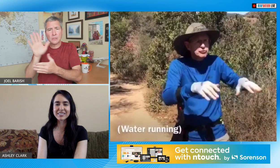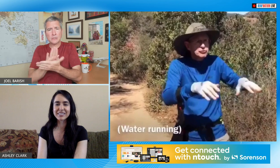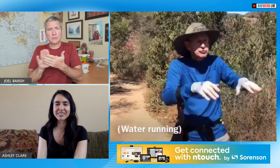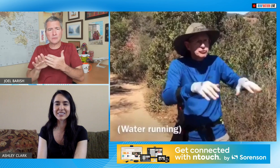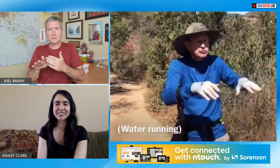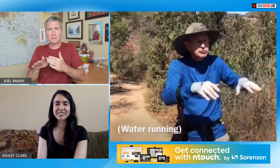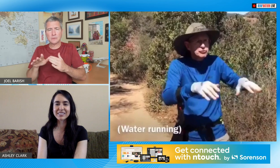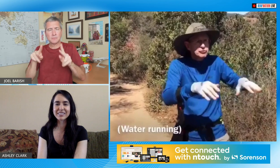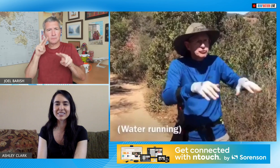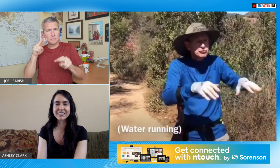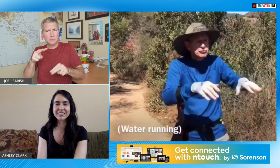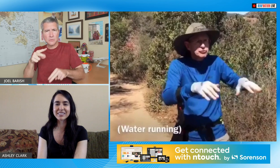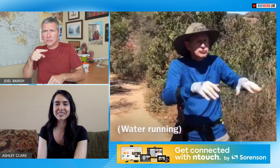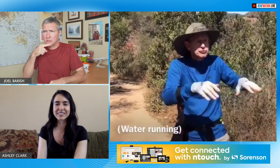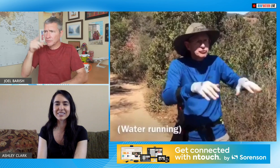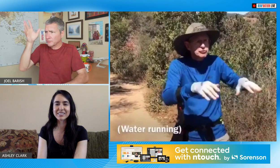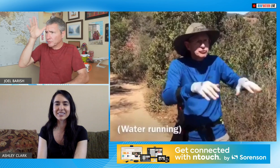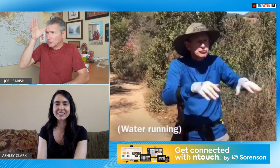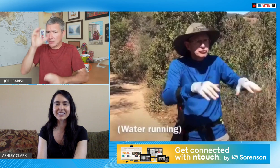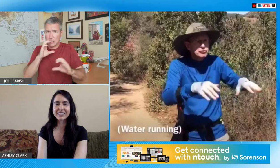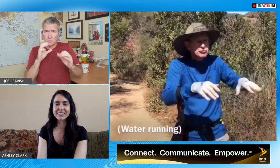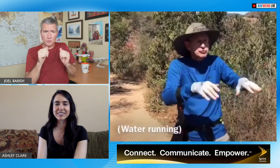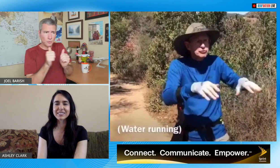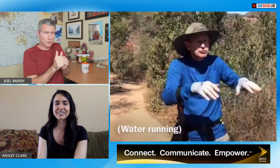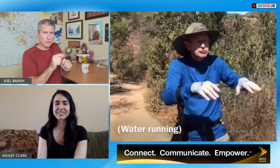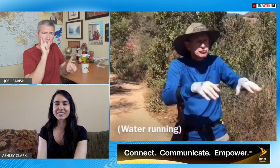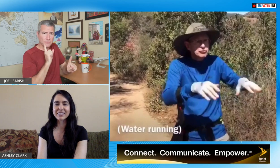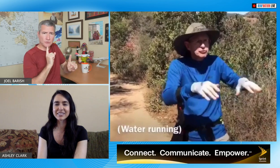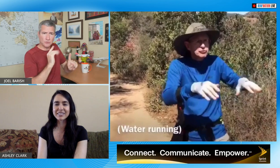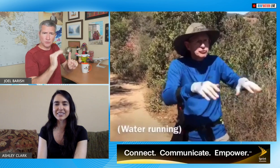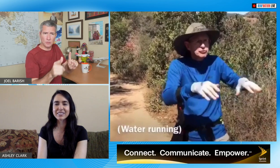then you've also included your ear your father and people see what you're